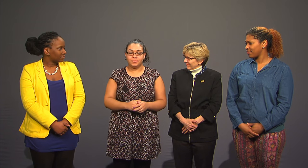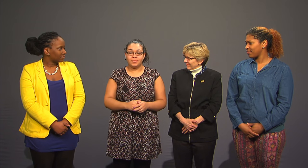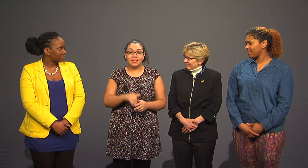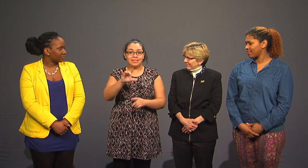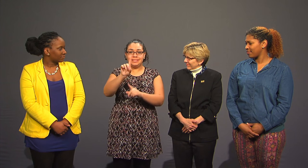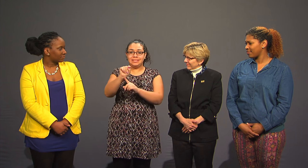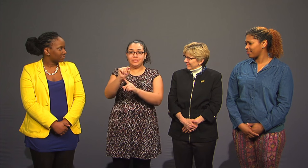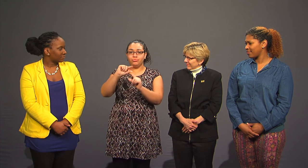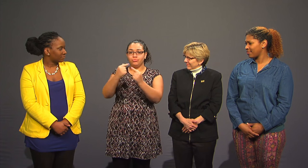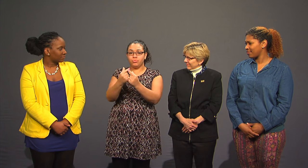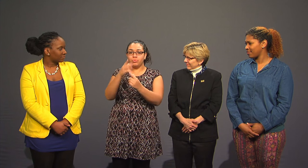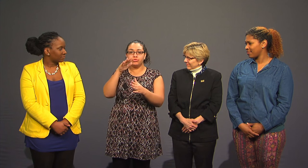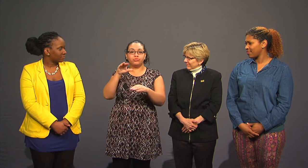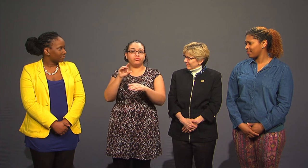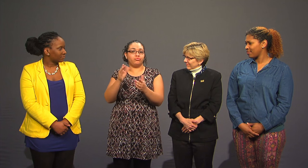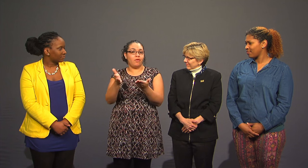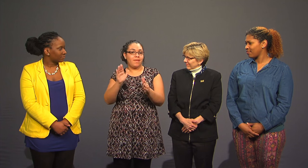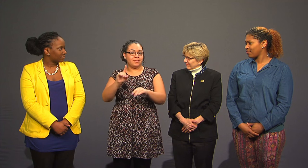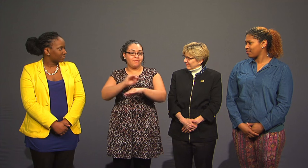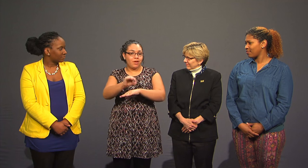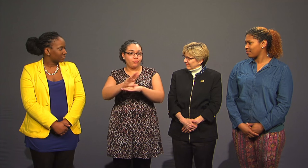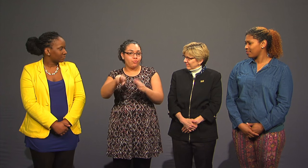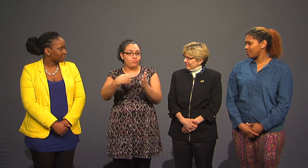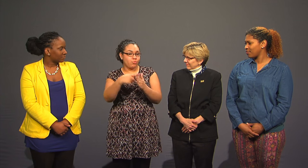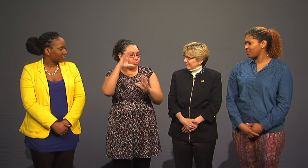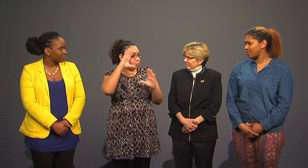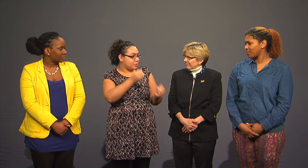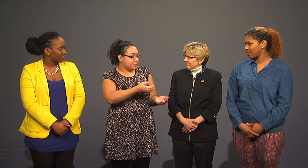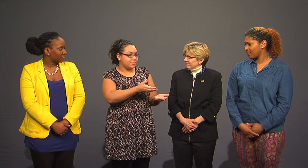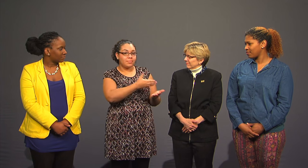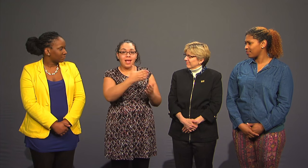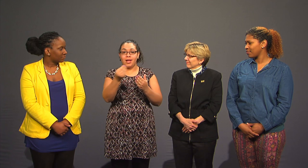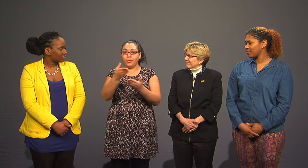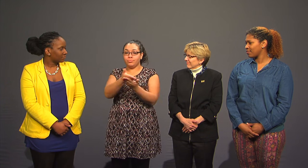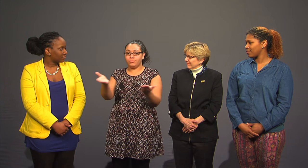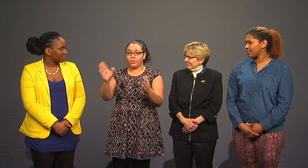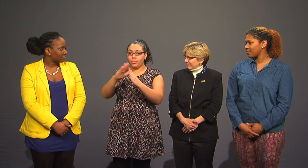The DT will serve in an advisory role to the President and the community